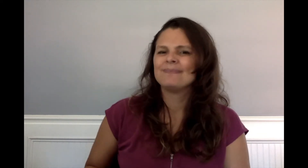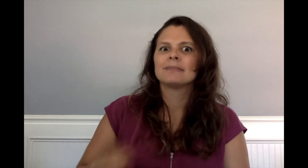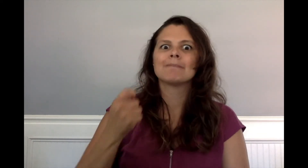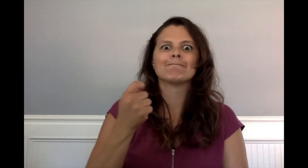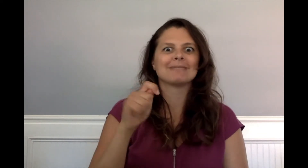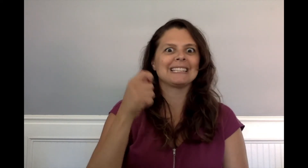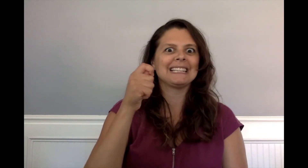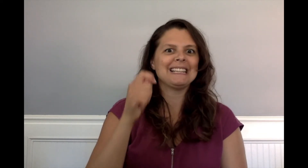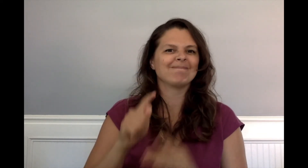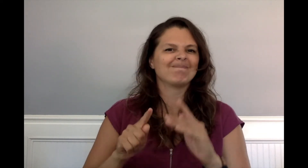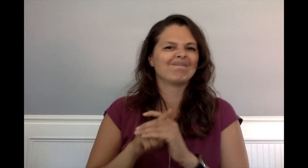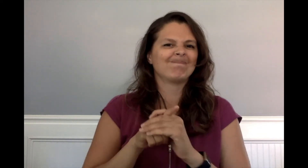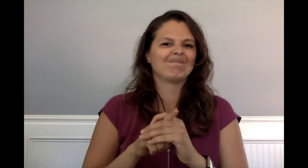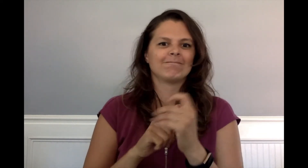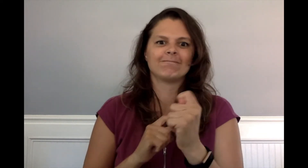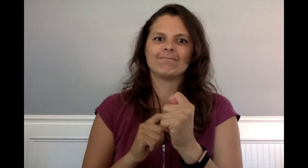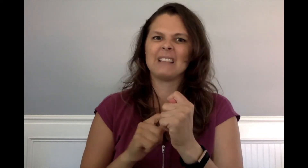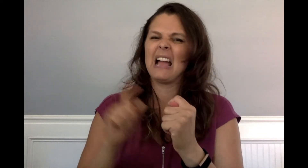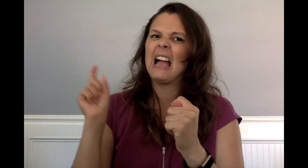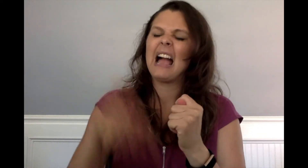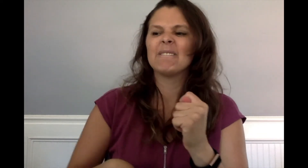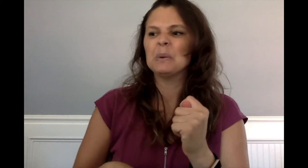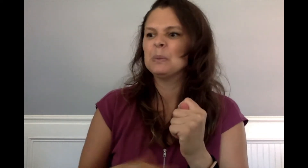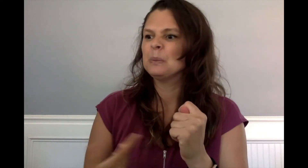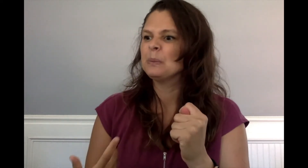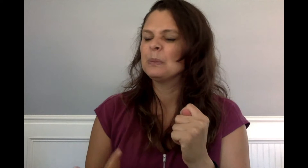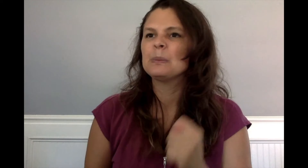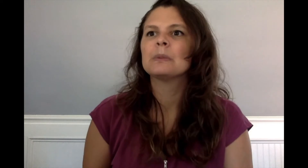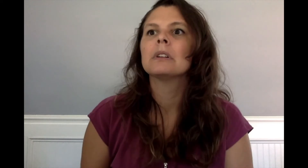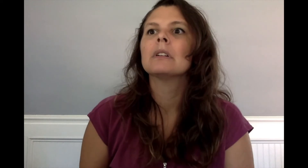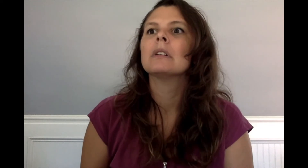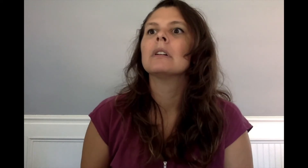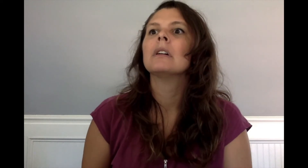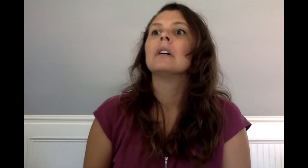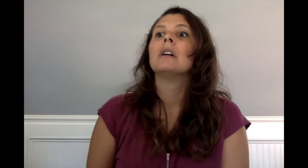Charlie pulled out his key.